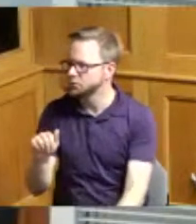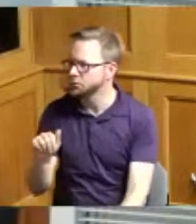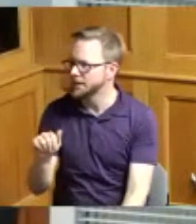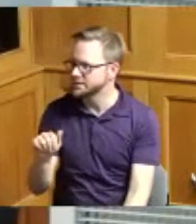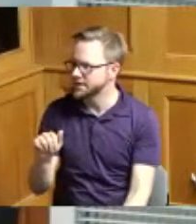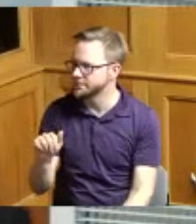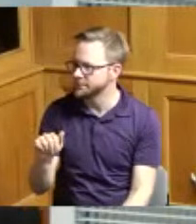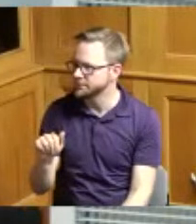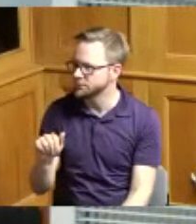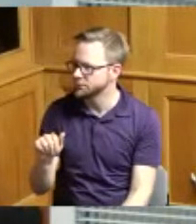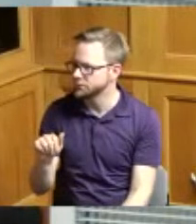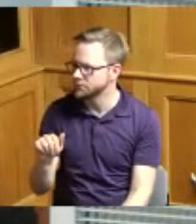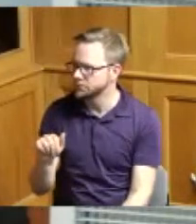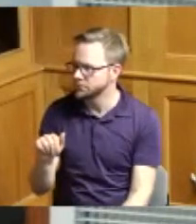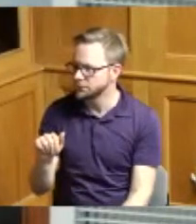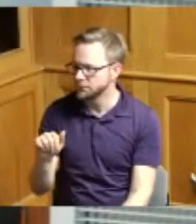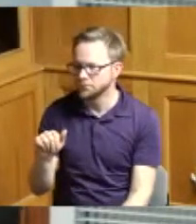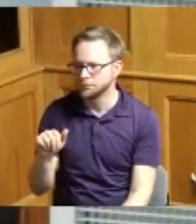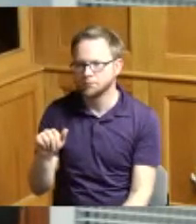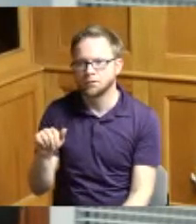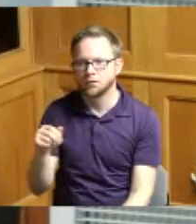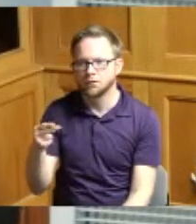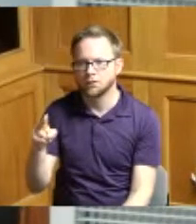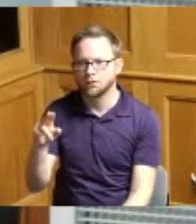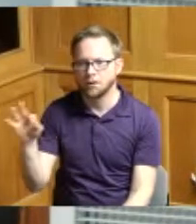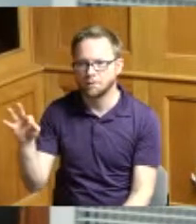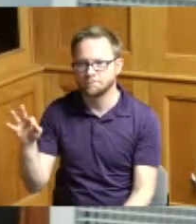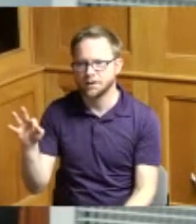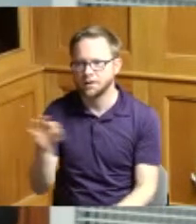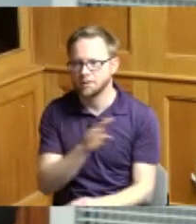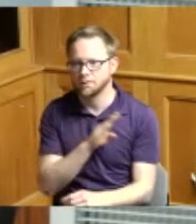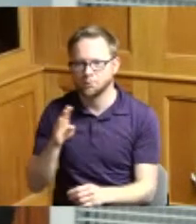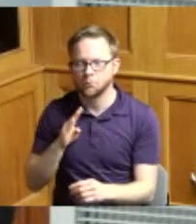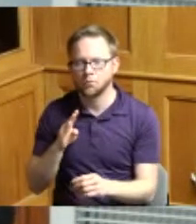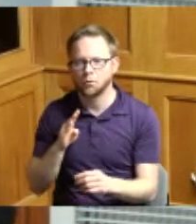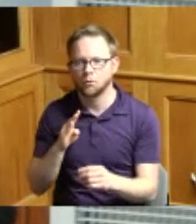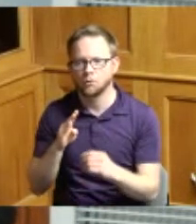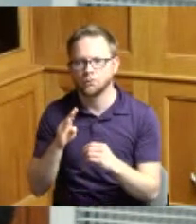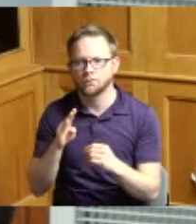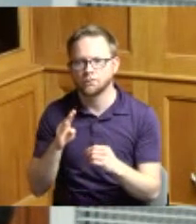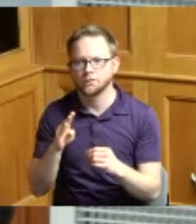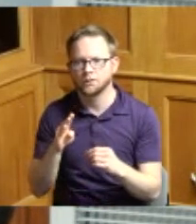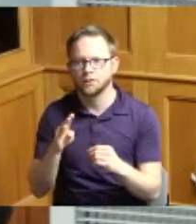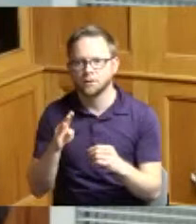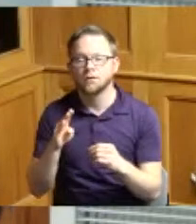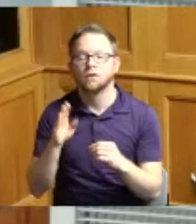of property name deemed necessary to for the right and privilege to enter upon their property